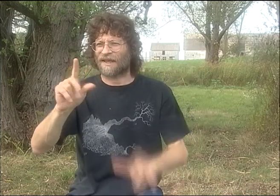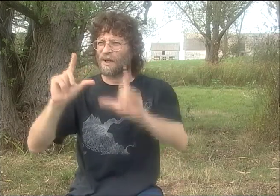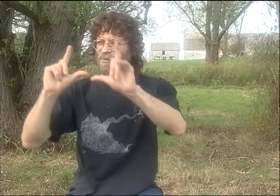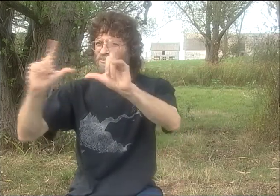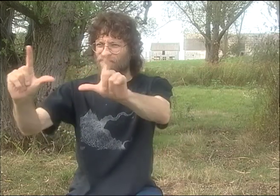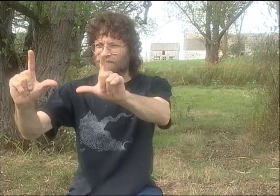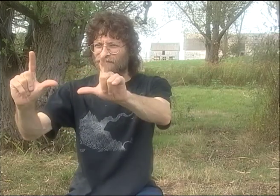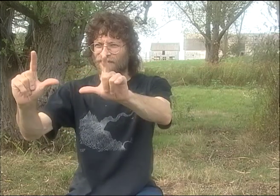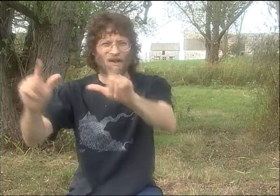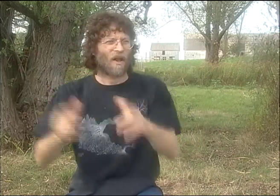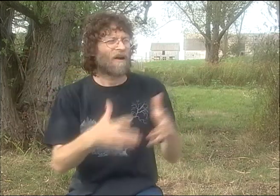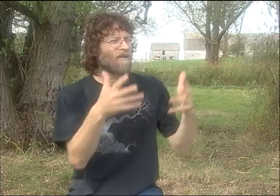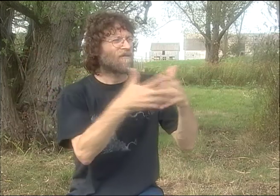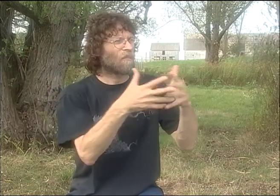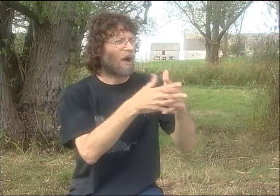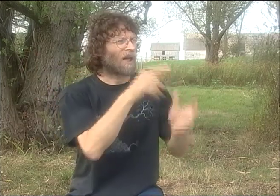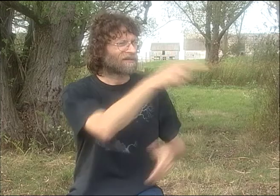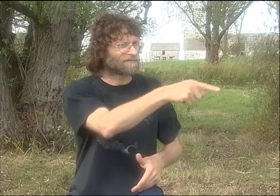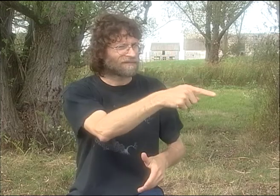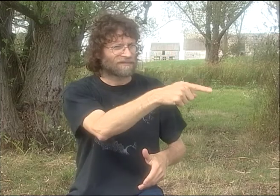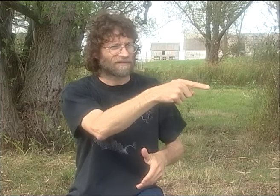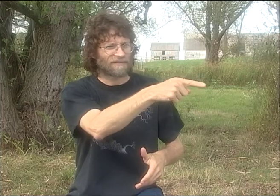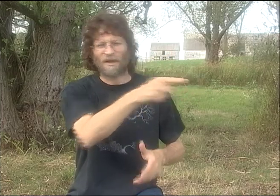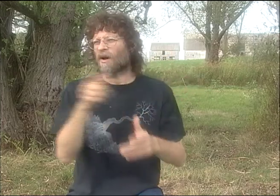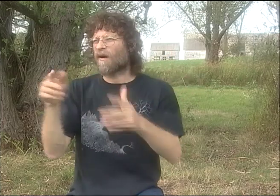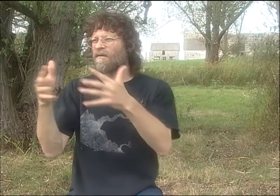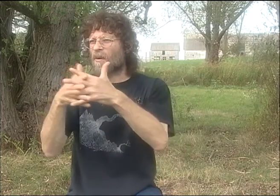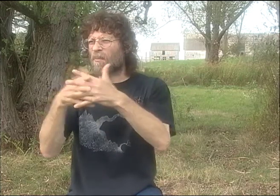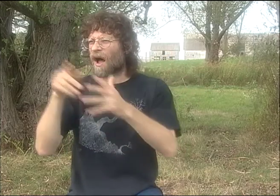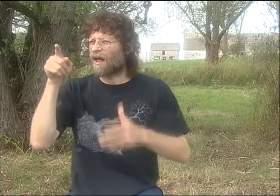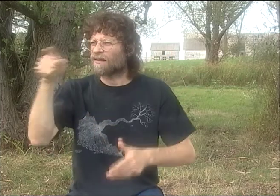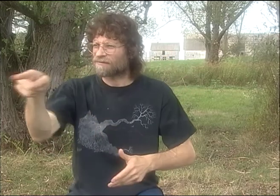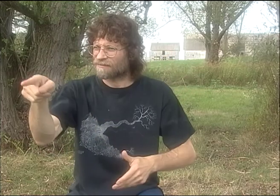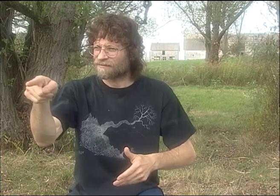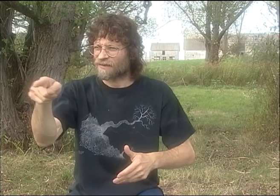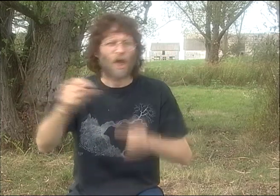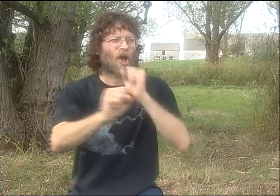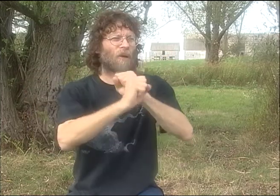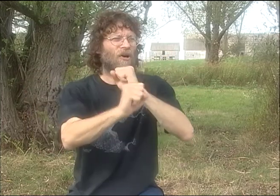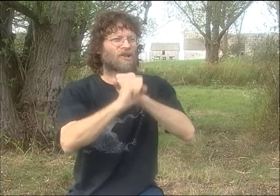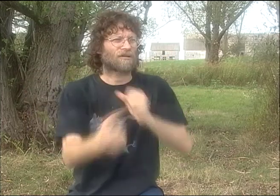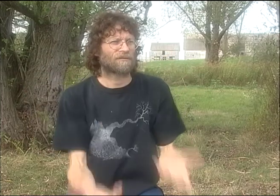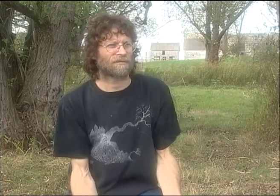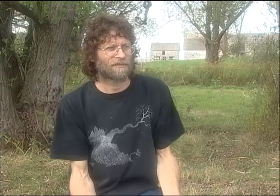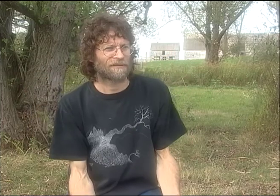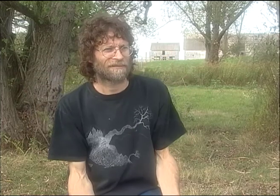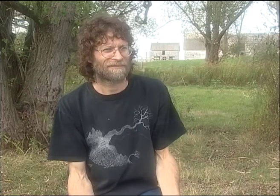NOT JUST ONE, 3 TVs. FOOTBALL ON ONE, FOOTBALL ON ANOTHER,